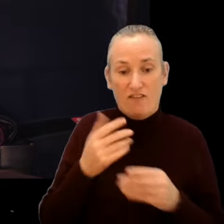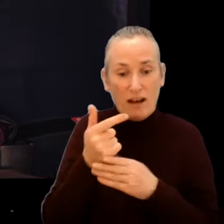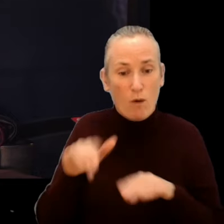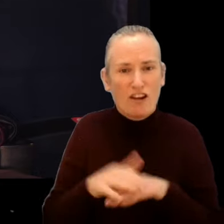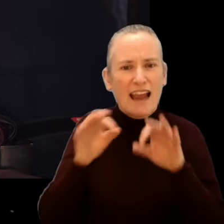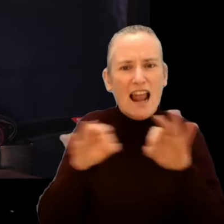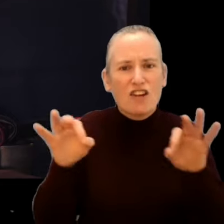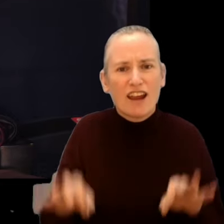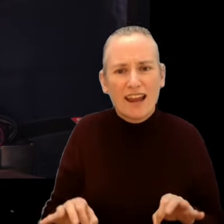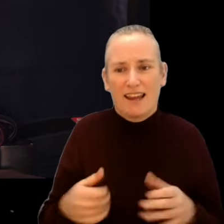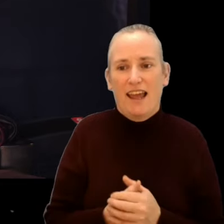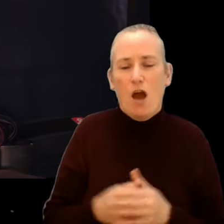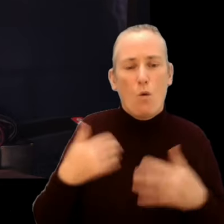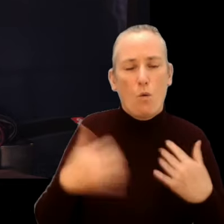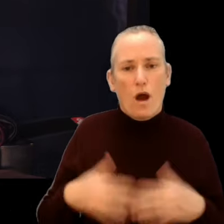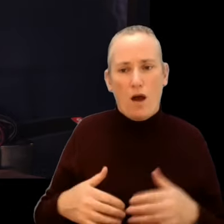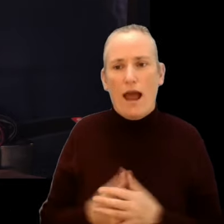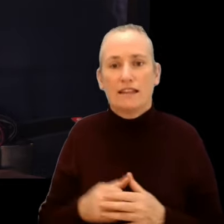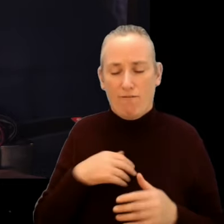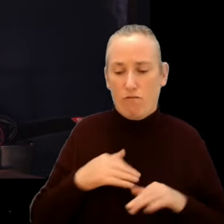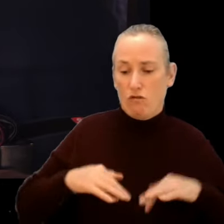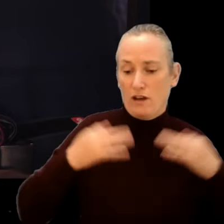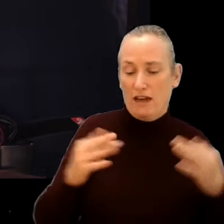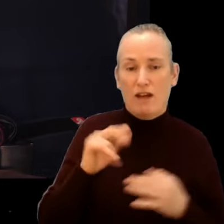and an astounding cinema only presentation of the Free Radicals programme.